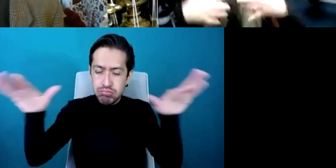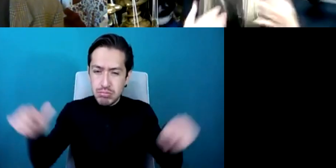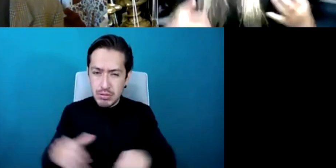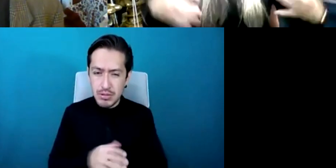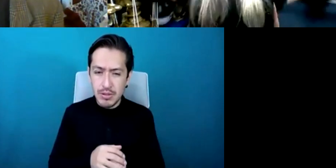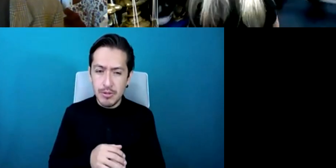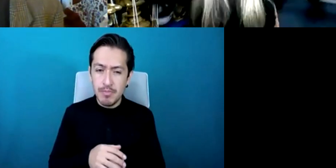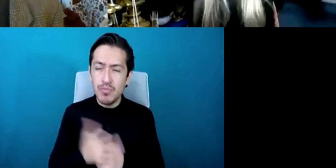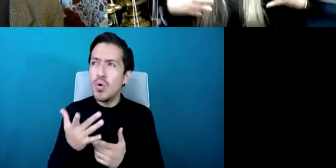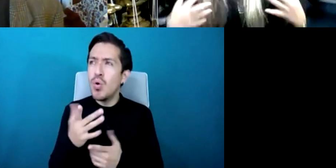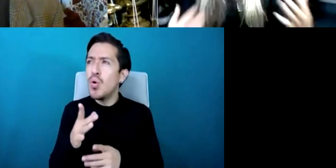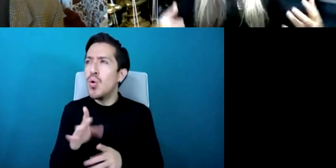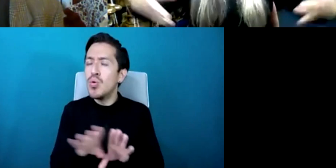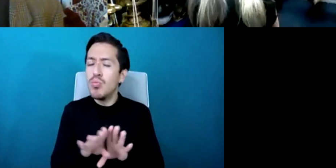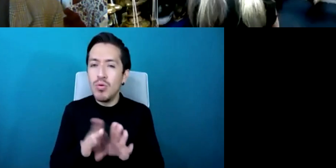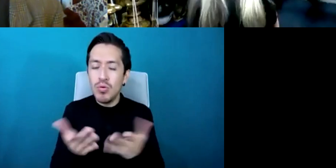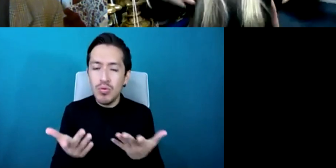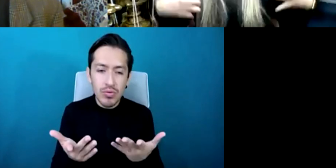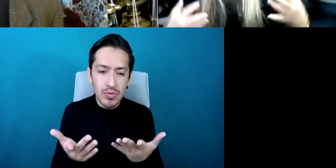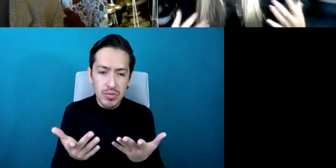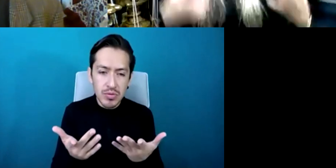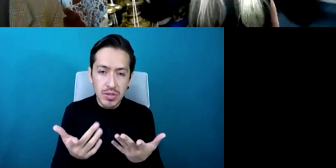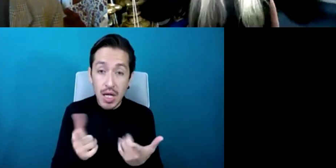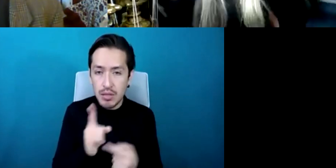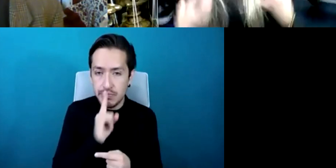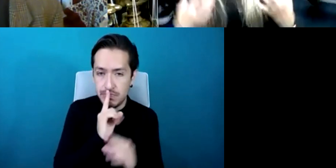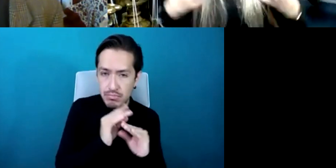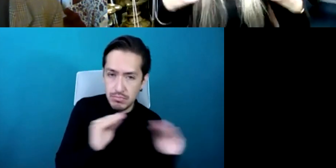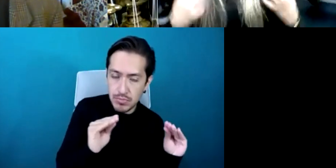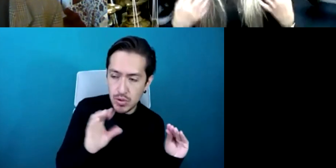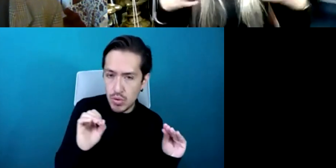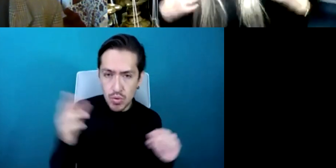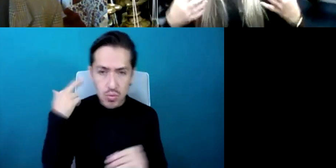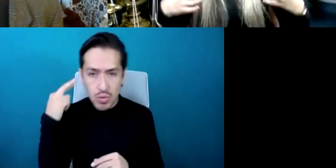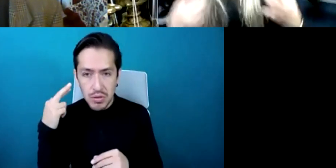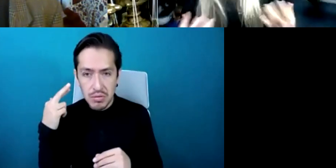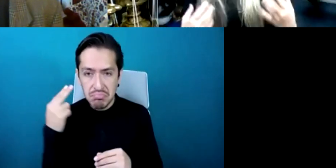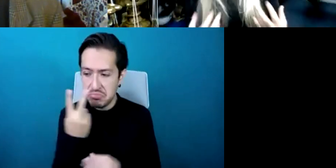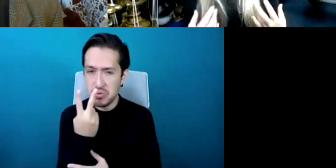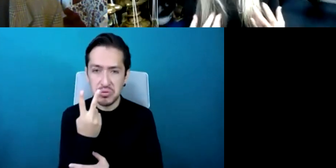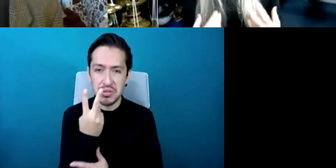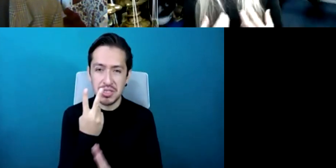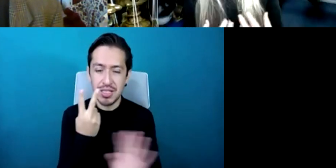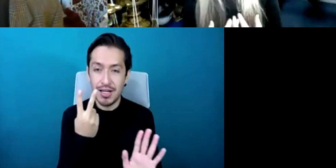actually, loudness can be at the presence of the whole body the whole weight of the body coming